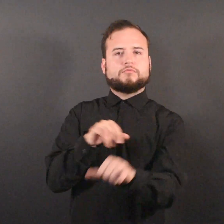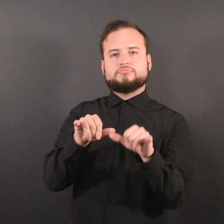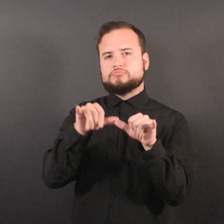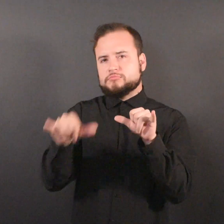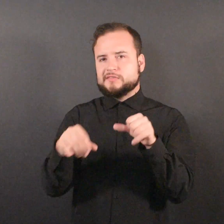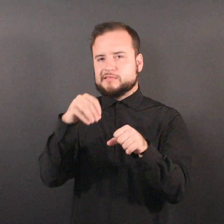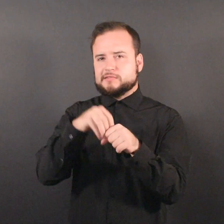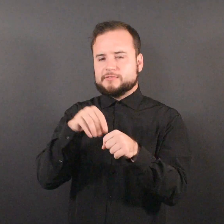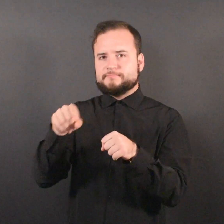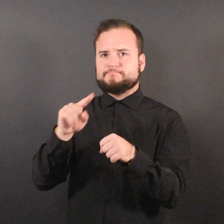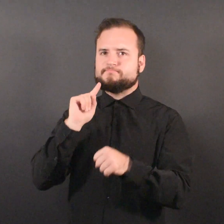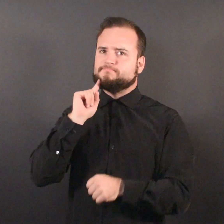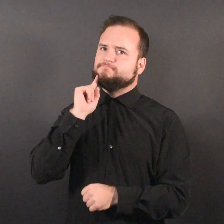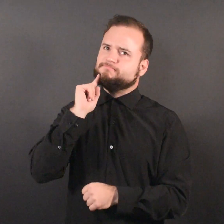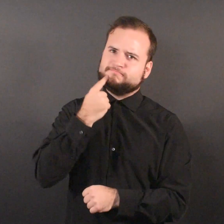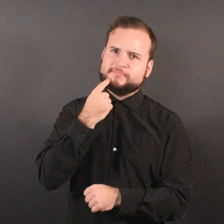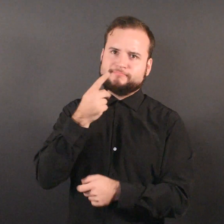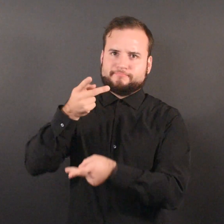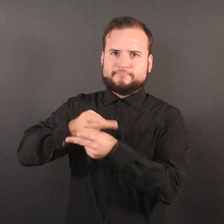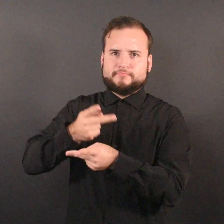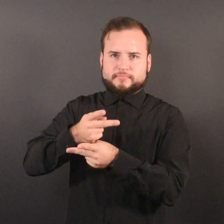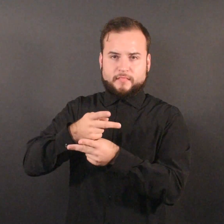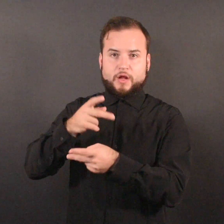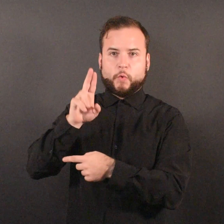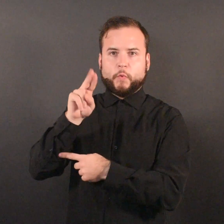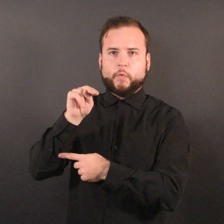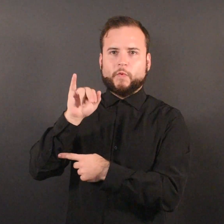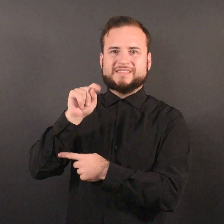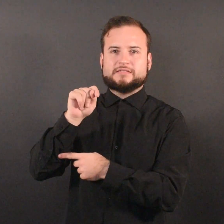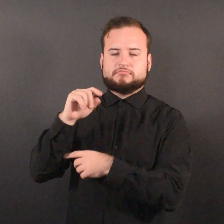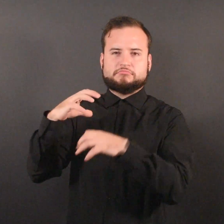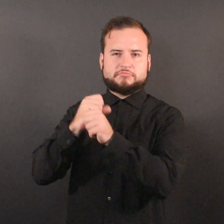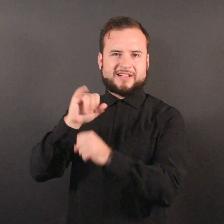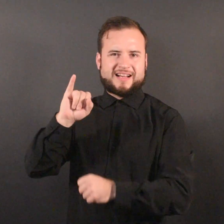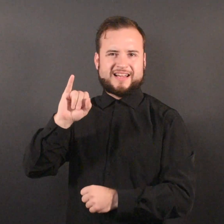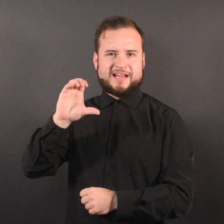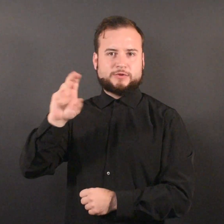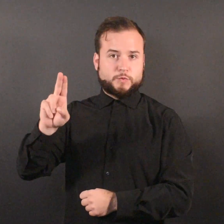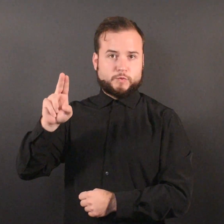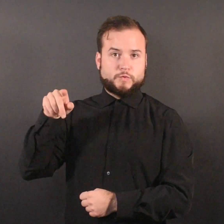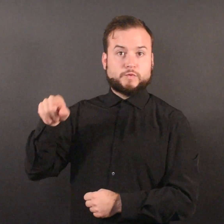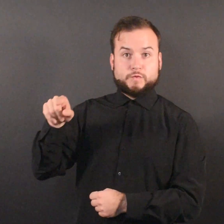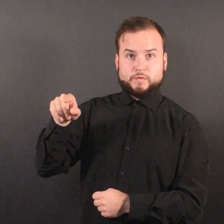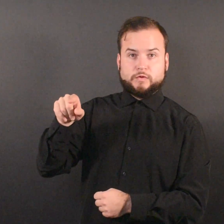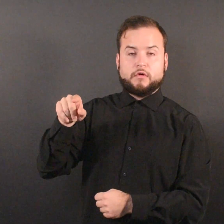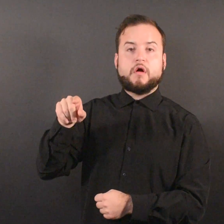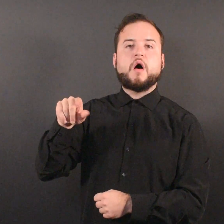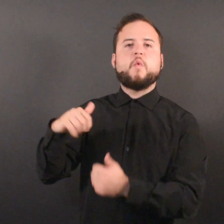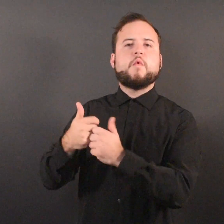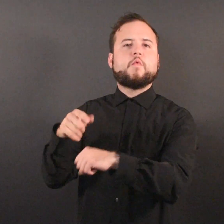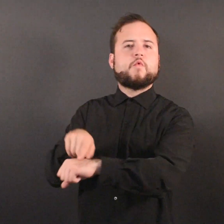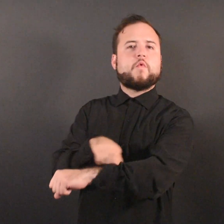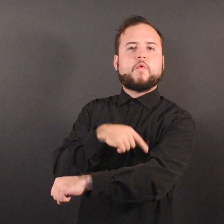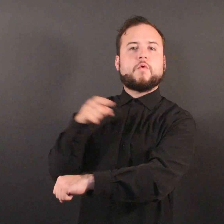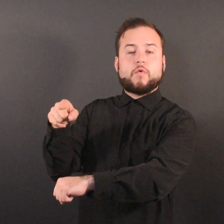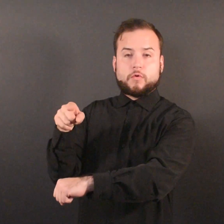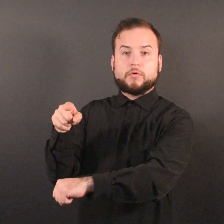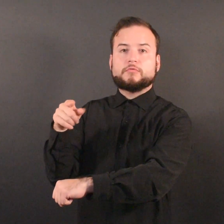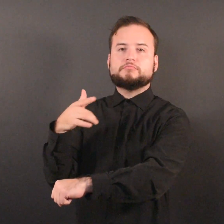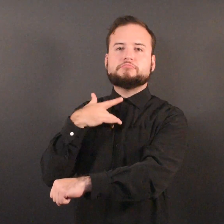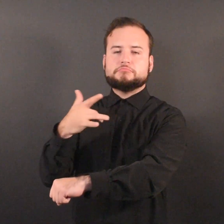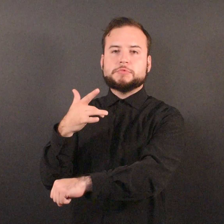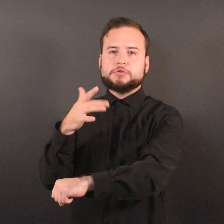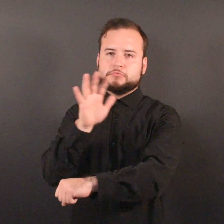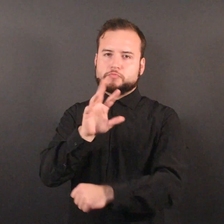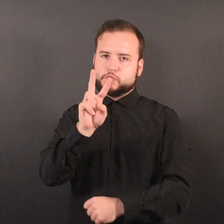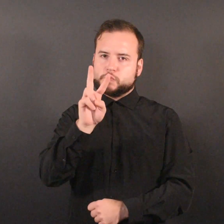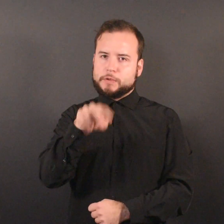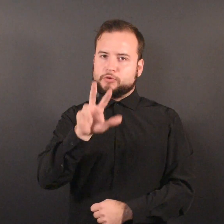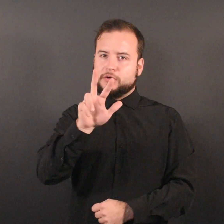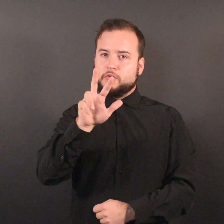The length of stay in intensive care units more than doubled from 2.31 days in 2017